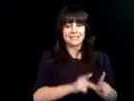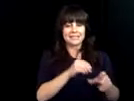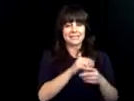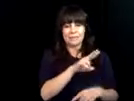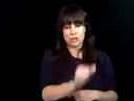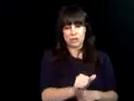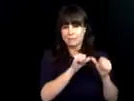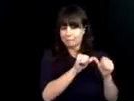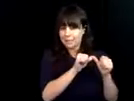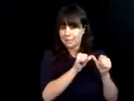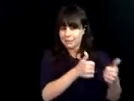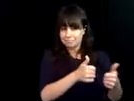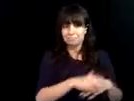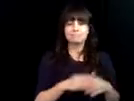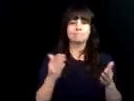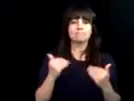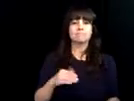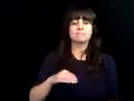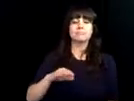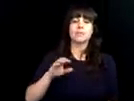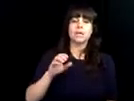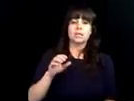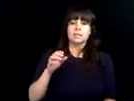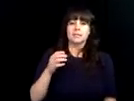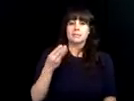great work done for the blind citizens of Virginia. Keep doing what you're